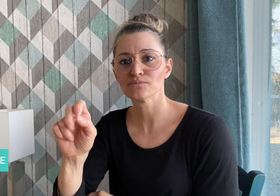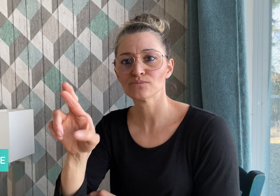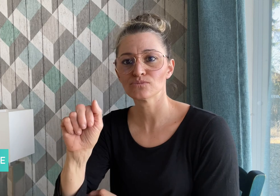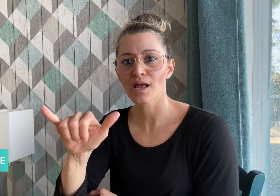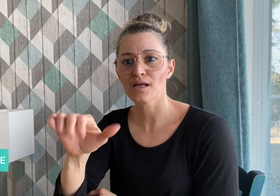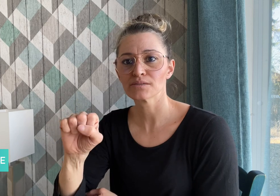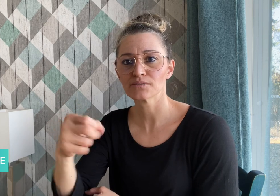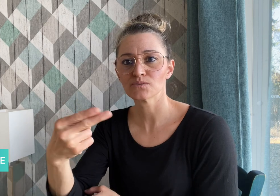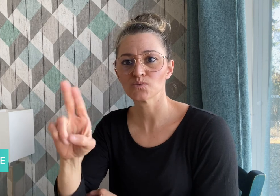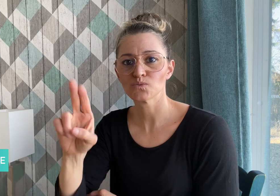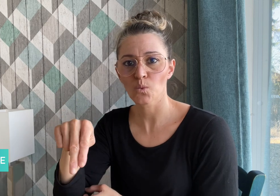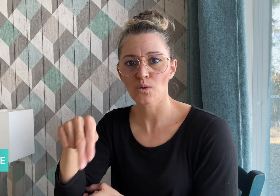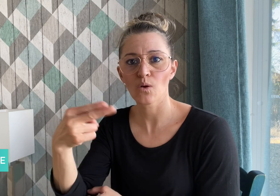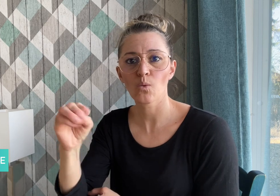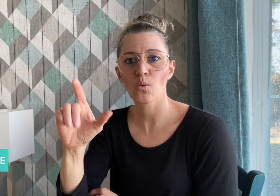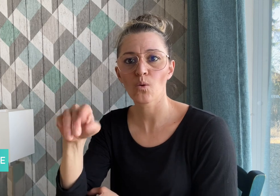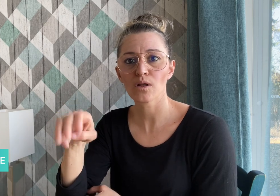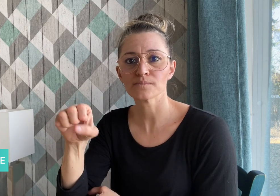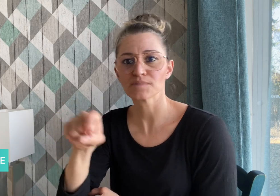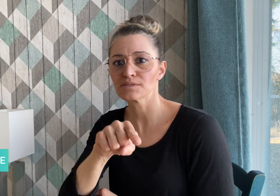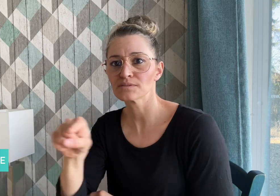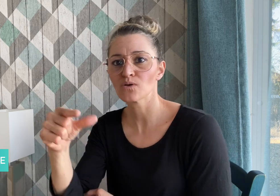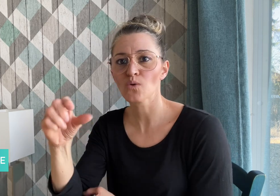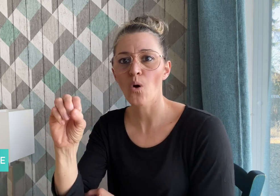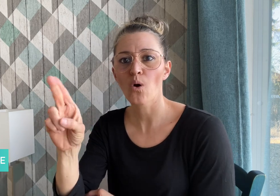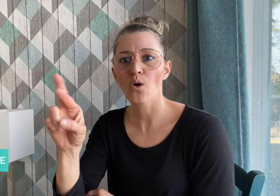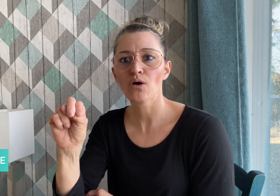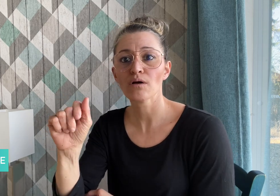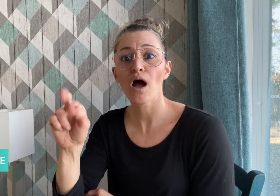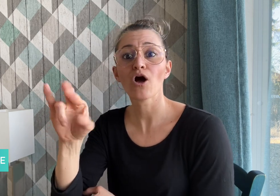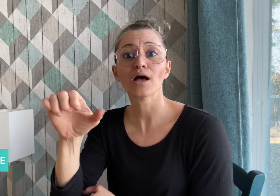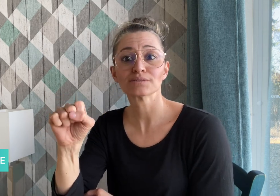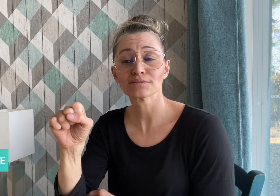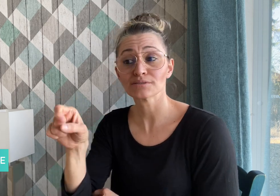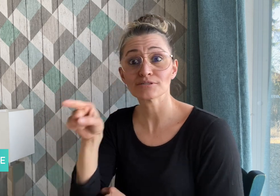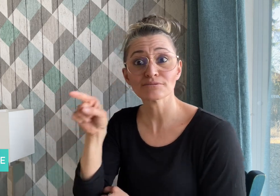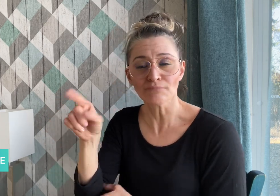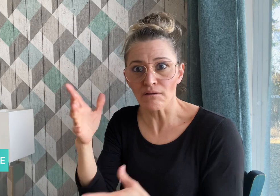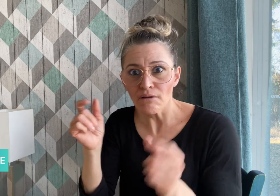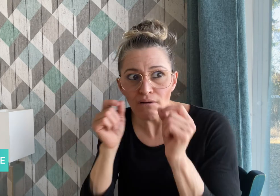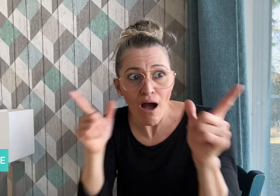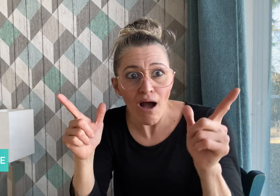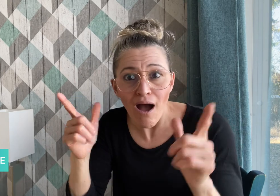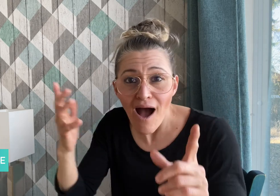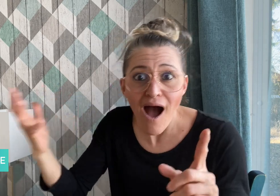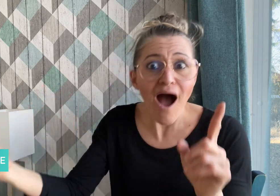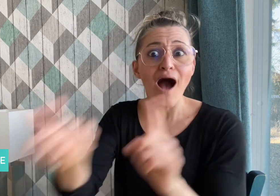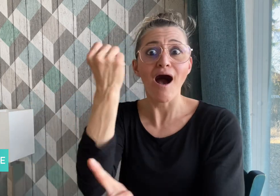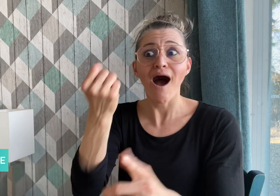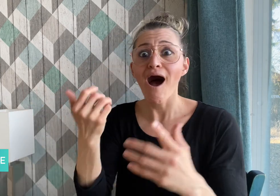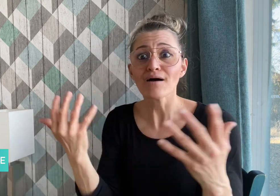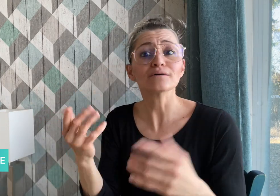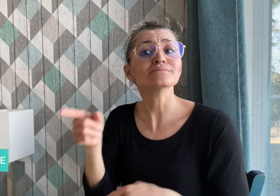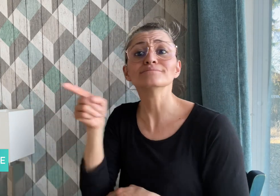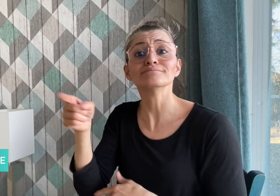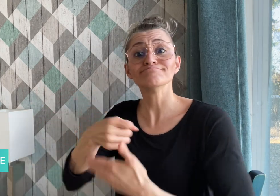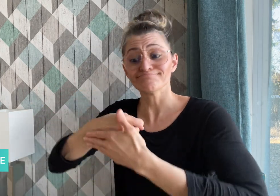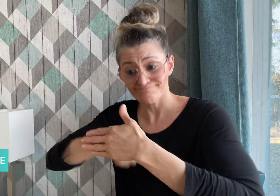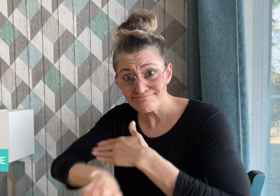was surprised by this win. Having been raised in foster